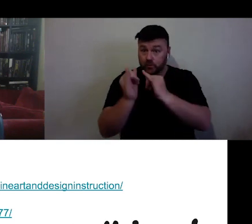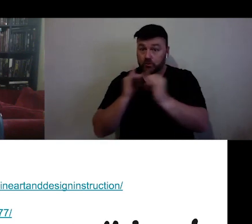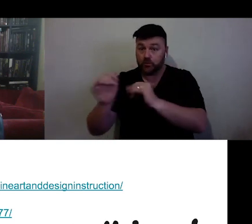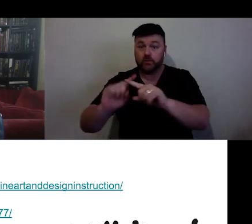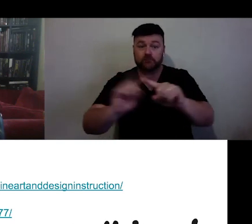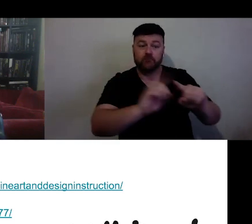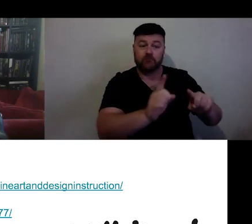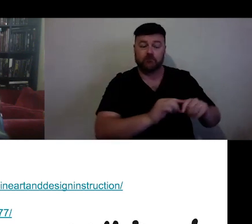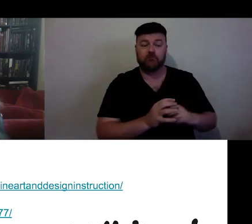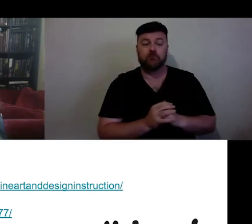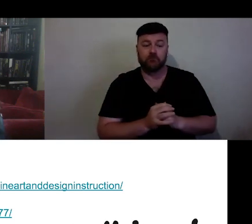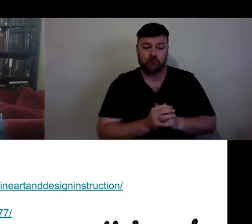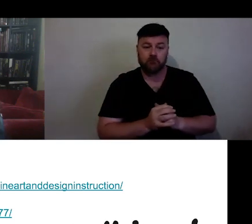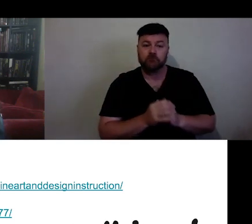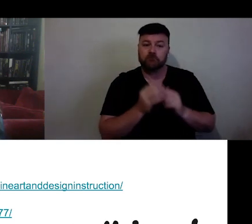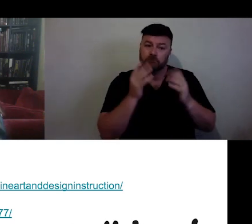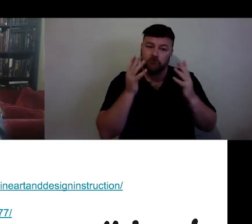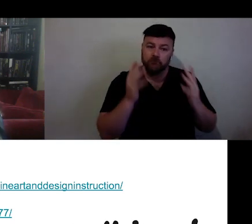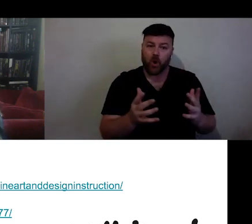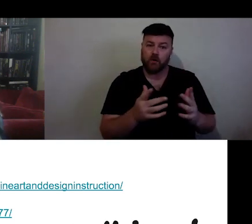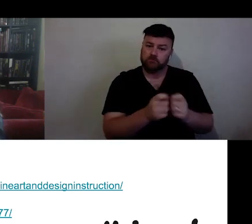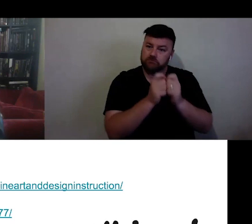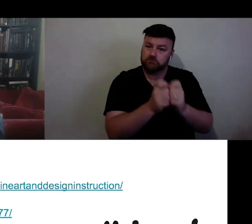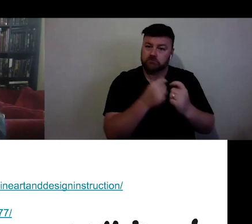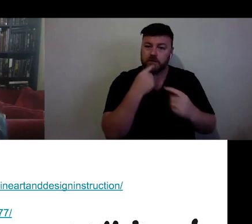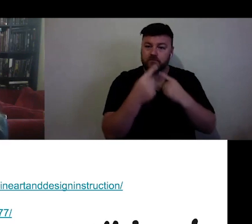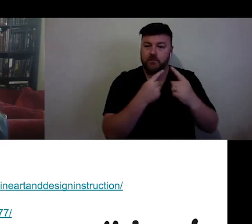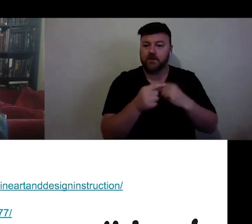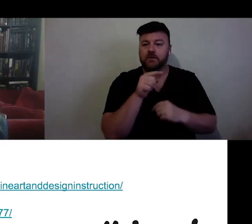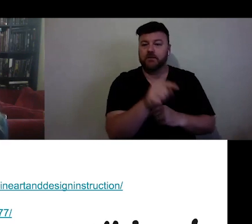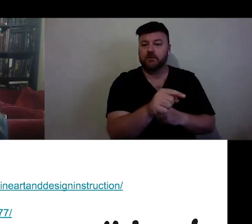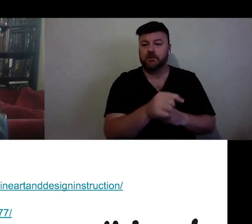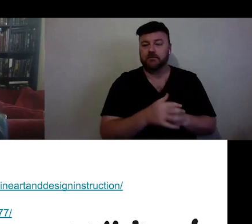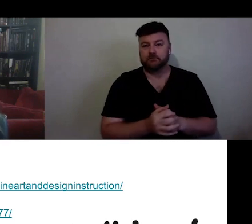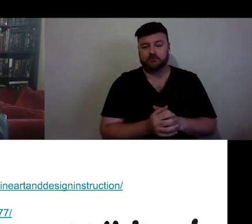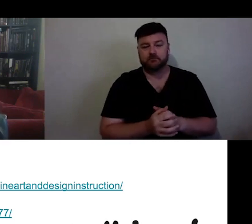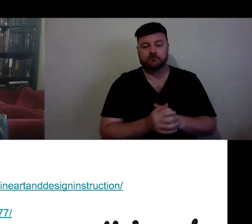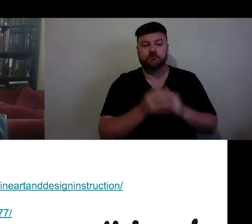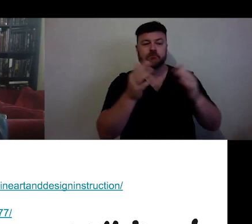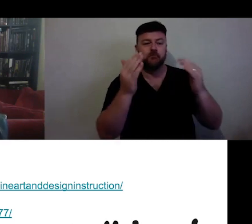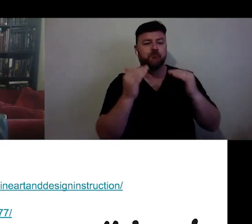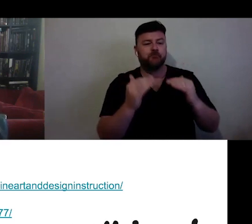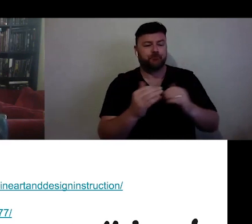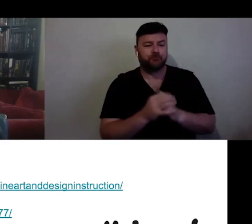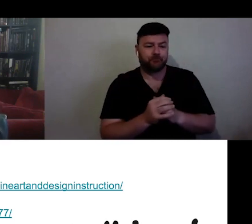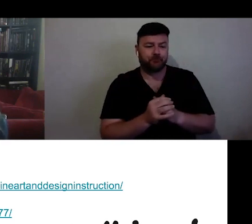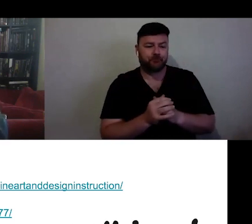There is a lot of valuable information in those. The next one is Online Art